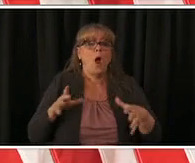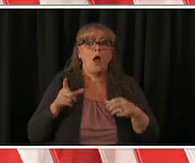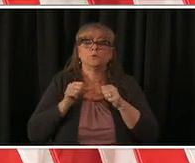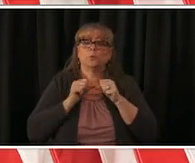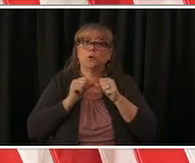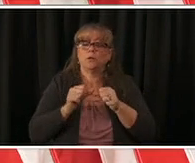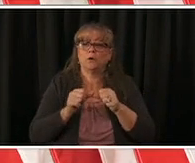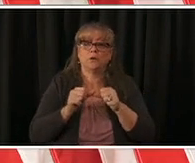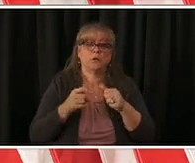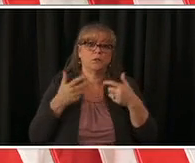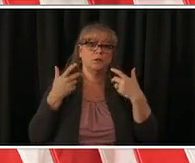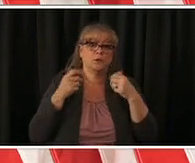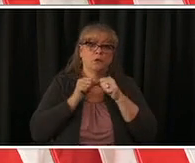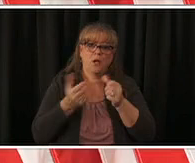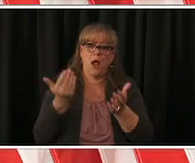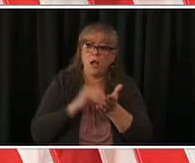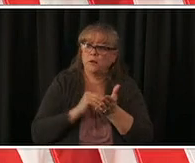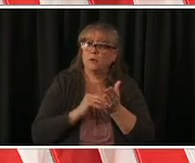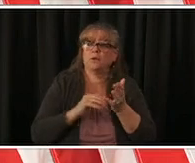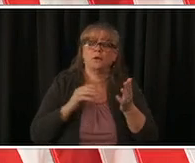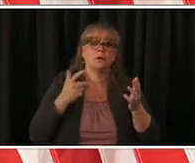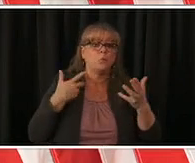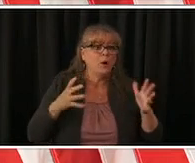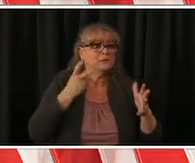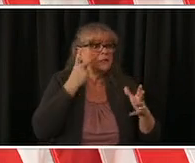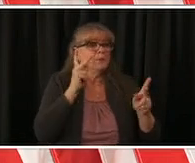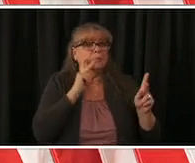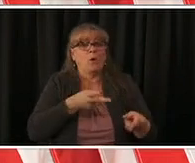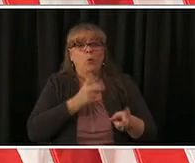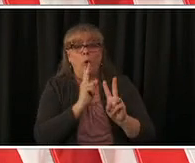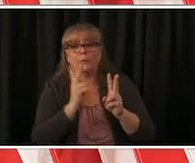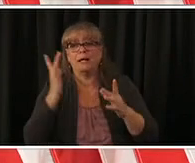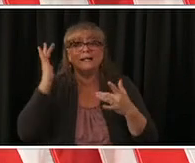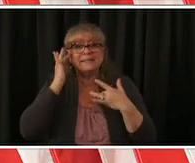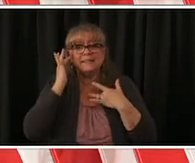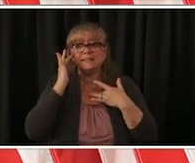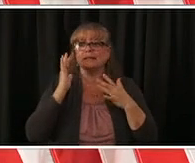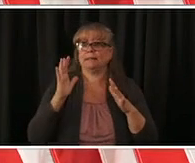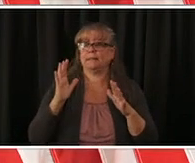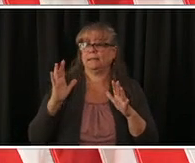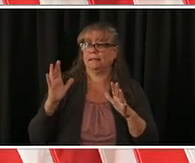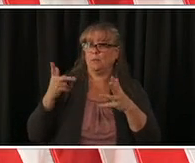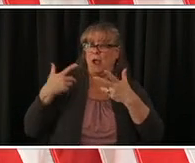in the final few weeks and months of the pandemic just as you're becoming eligible for a vaccination